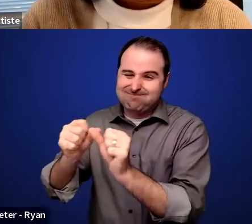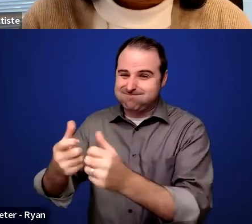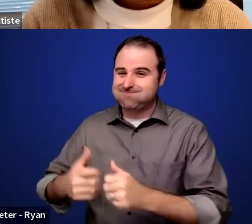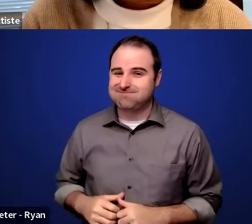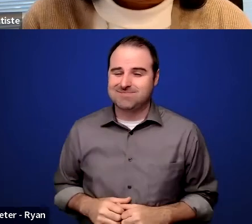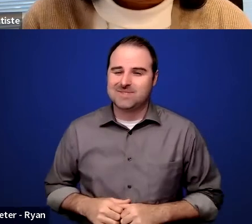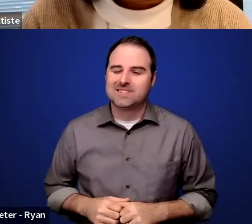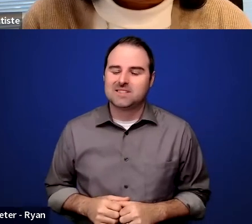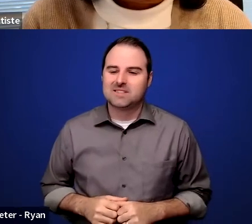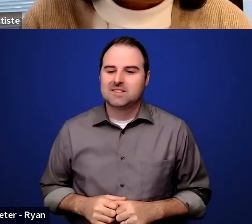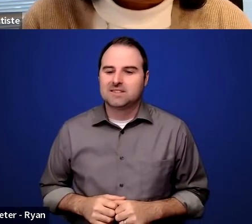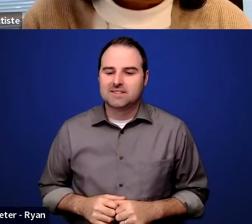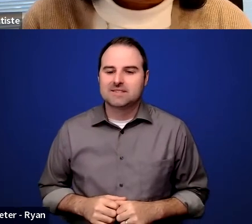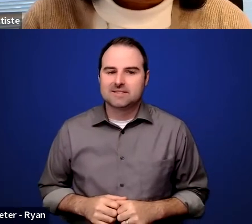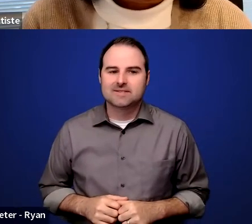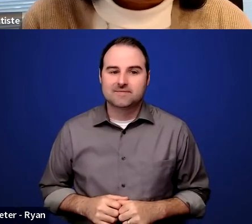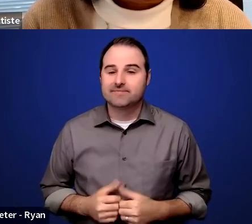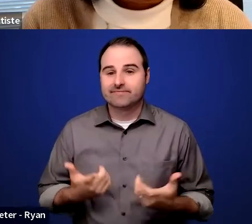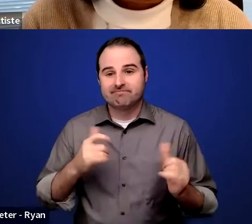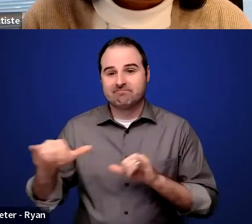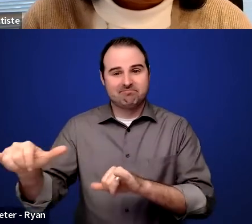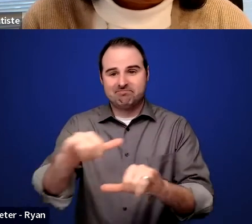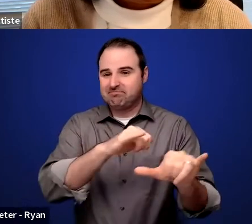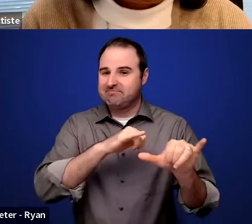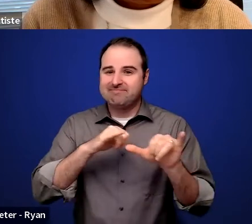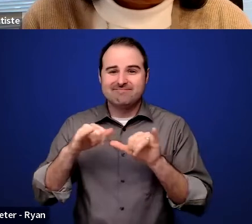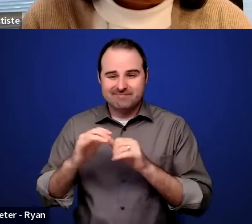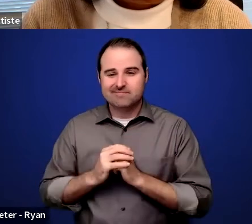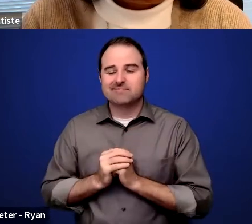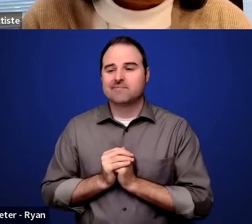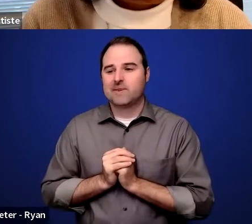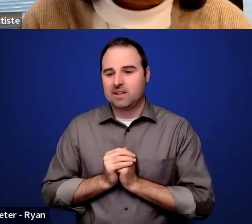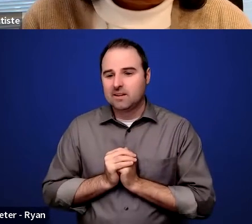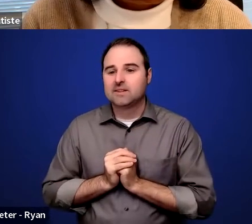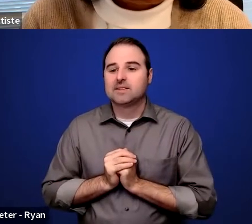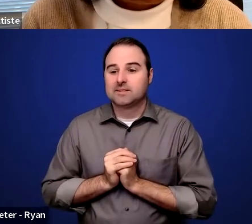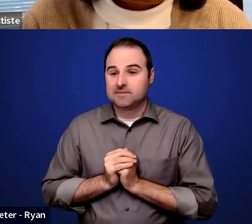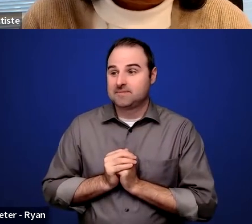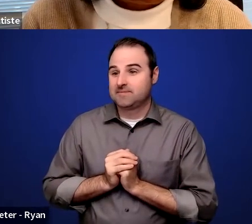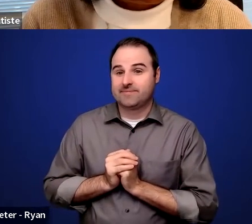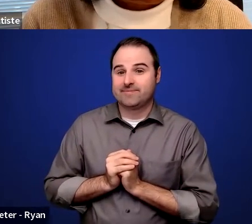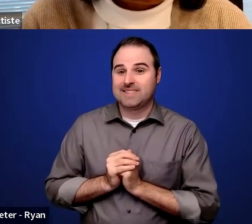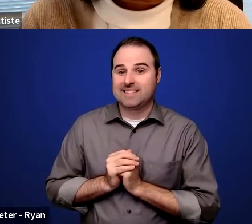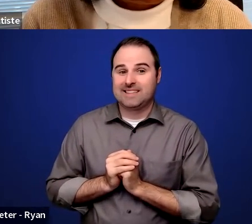it's all of us and the people are out there every day not accepting the status quo.